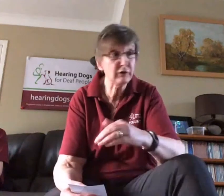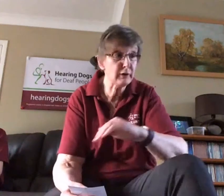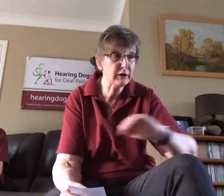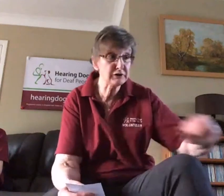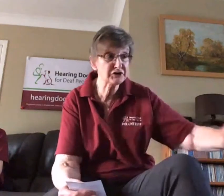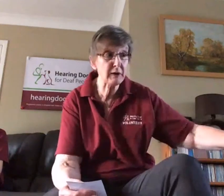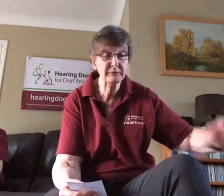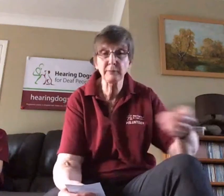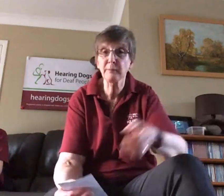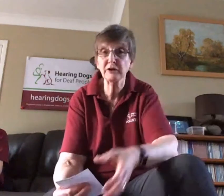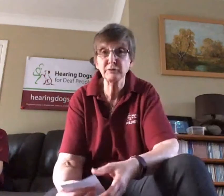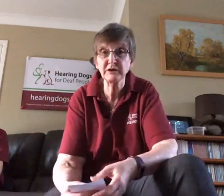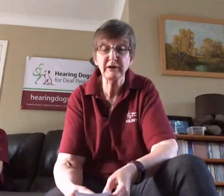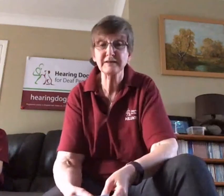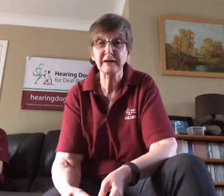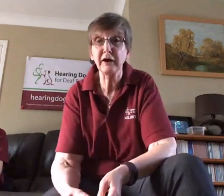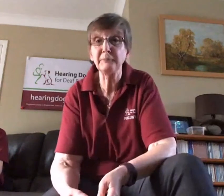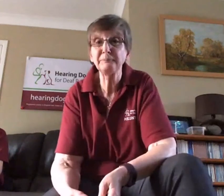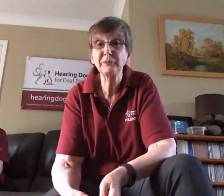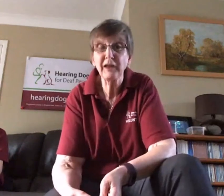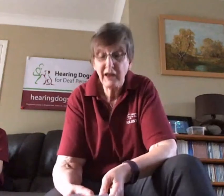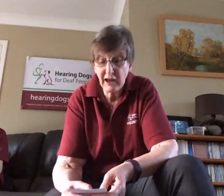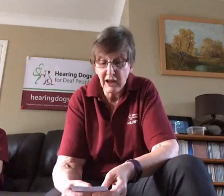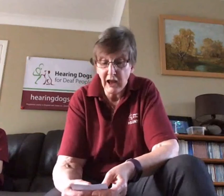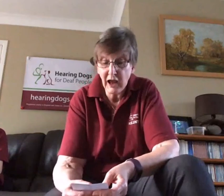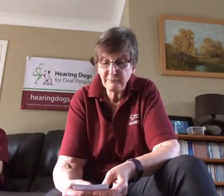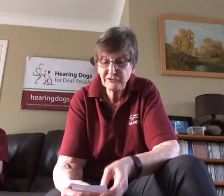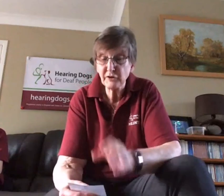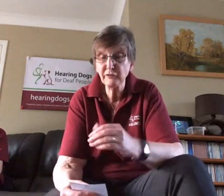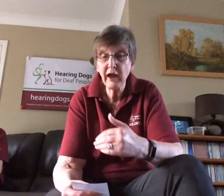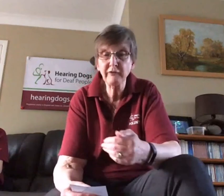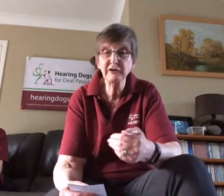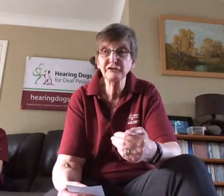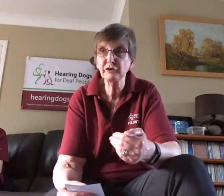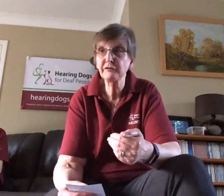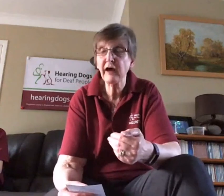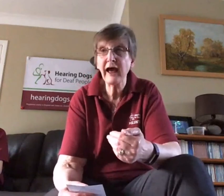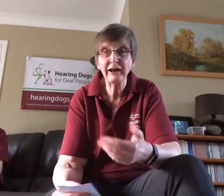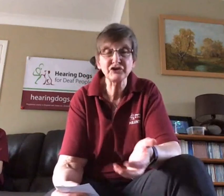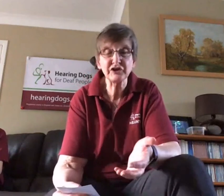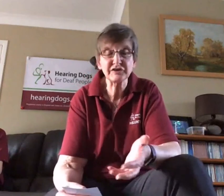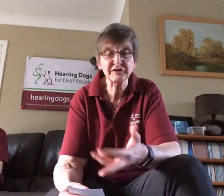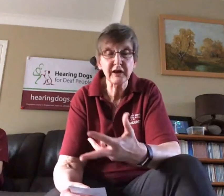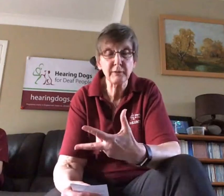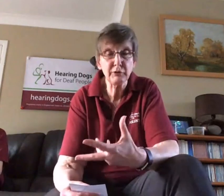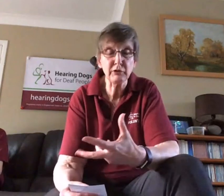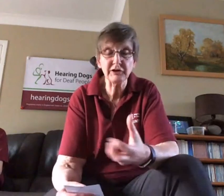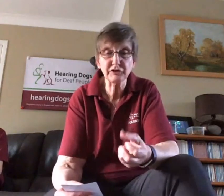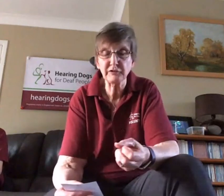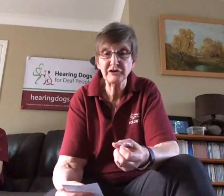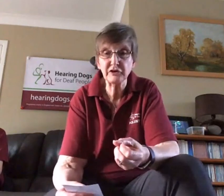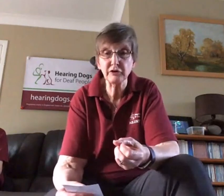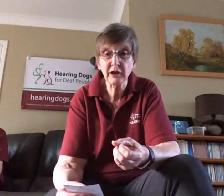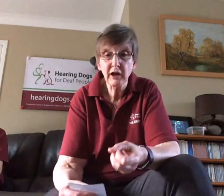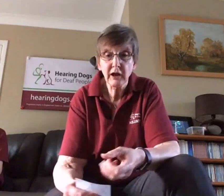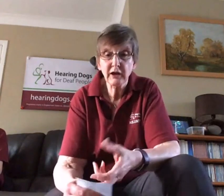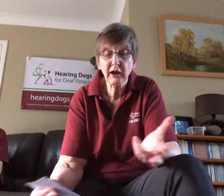I only swept up about 20 minutes ago. So if you have any sort of allergies then a Poodle is obviously good.